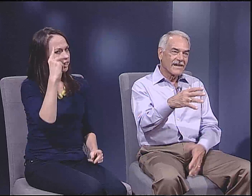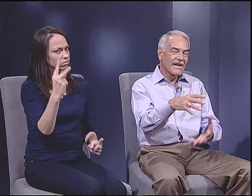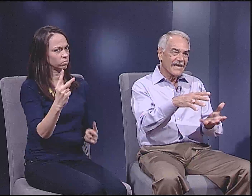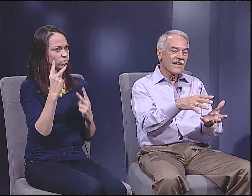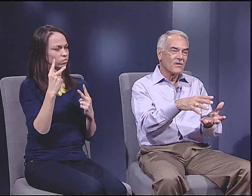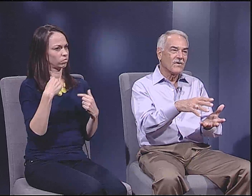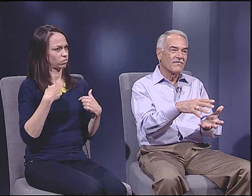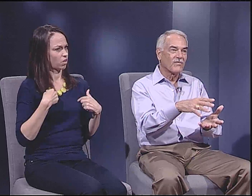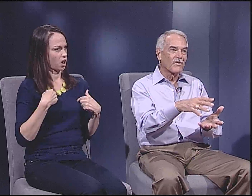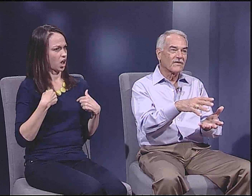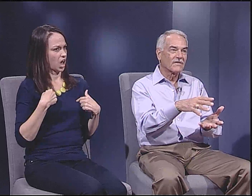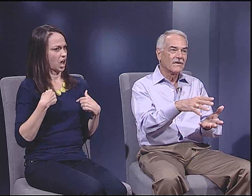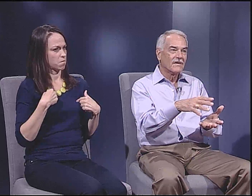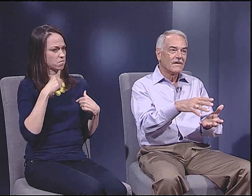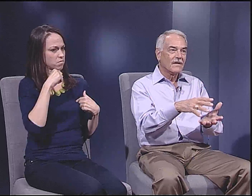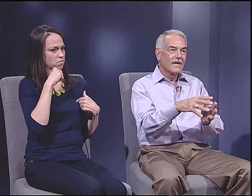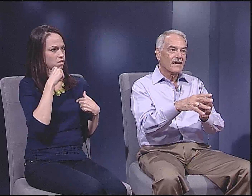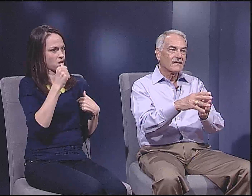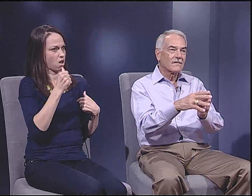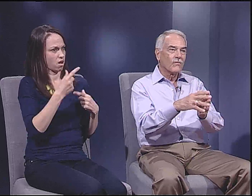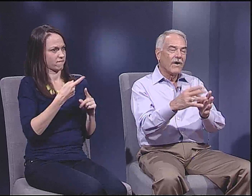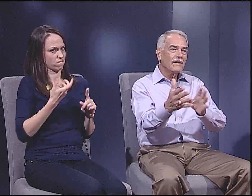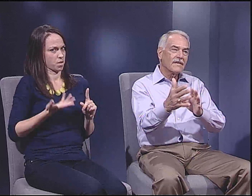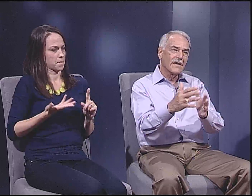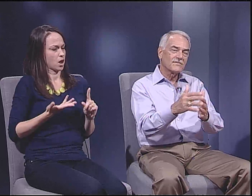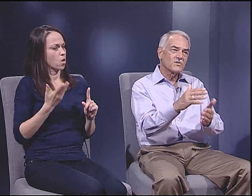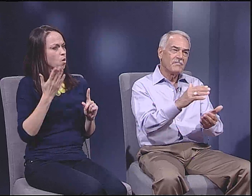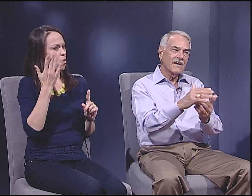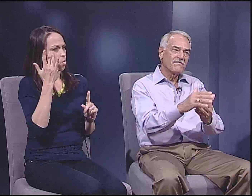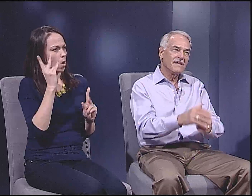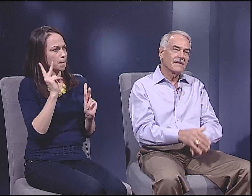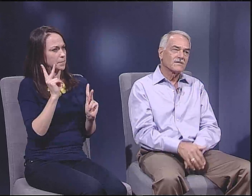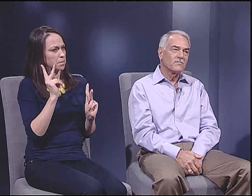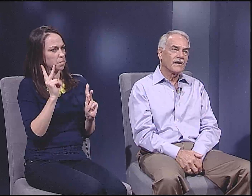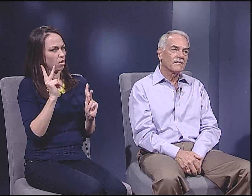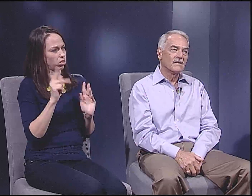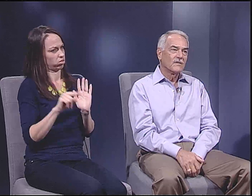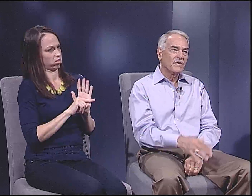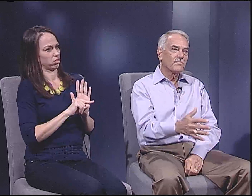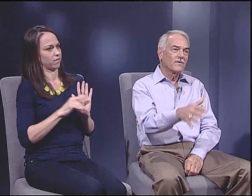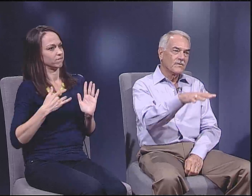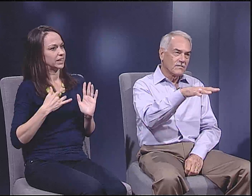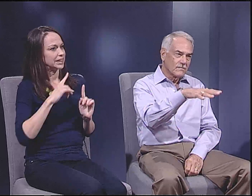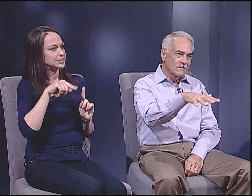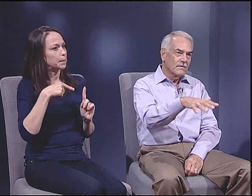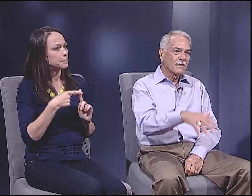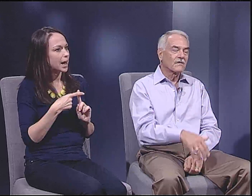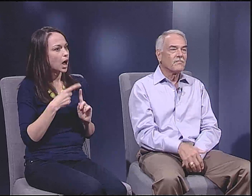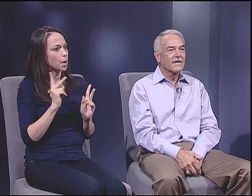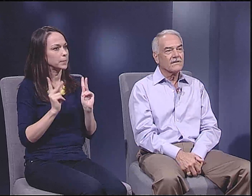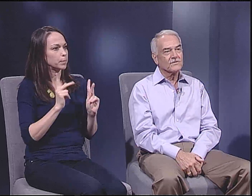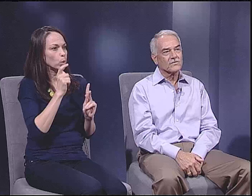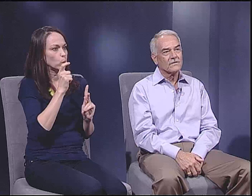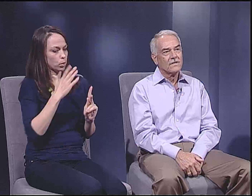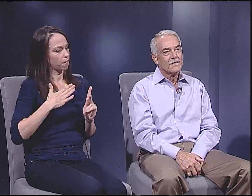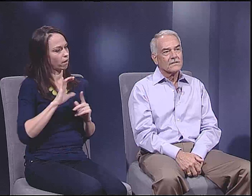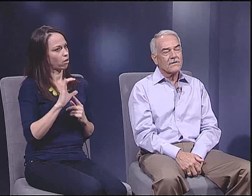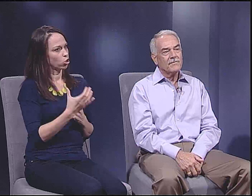Why is it these people think that I am a foreigner. And why do they have such bad feelings about people